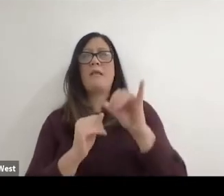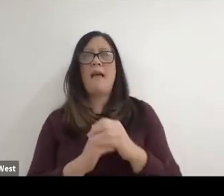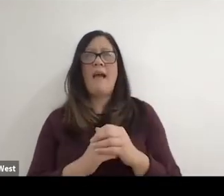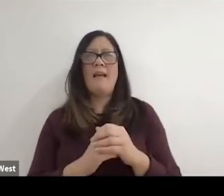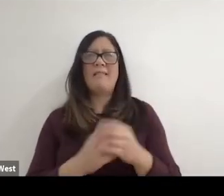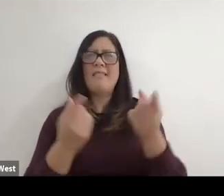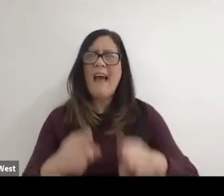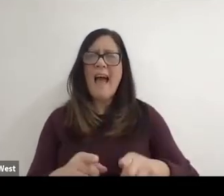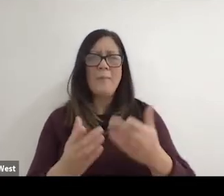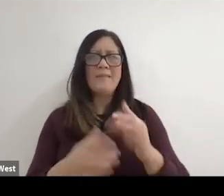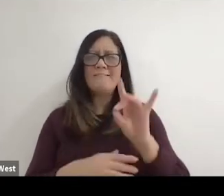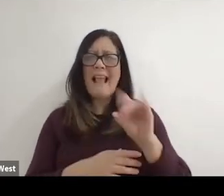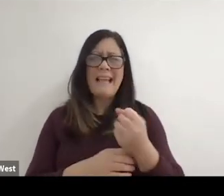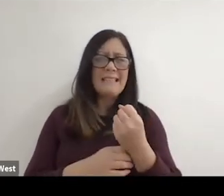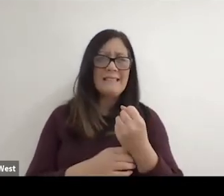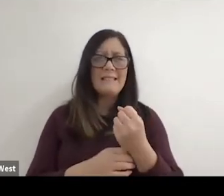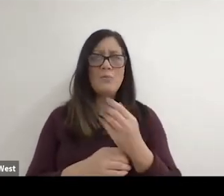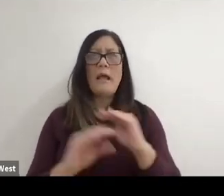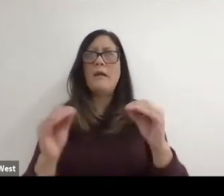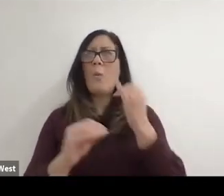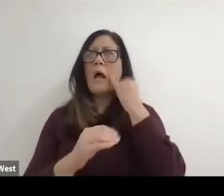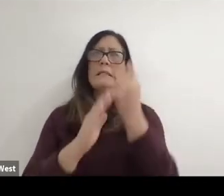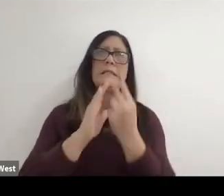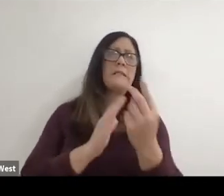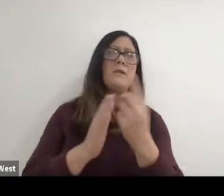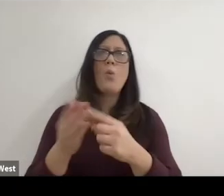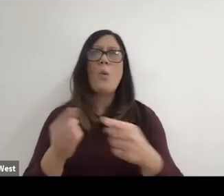this is in the late 80s and we had no